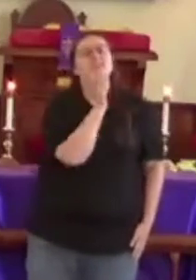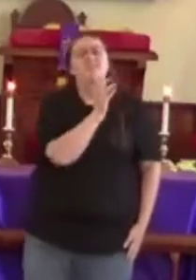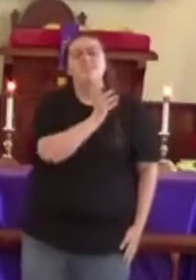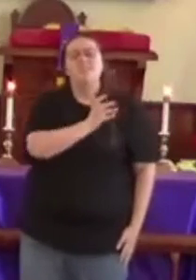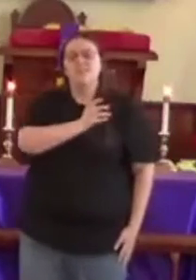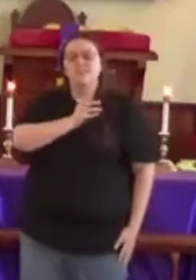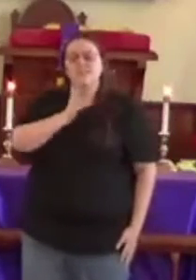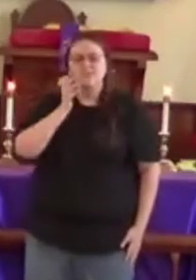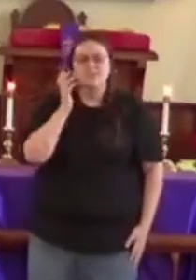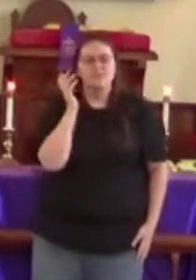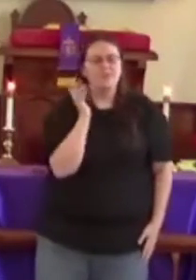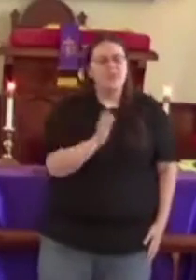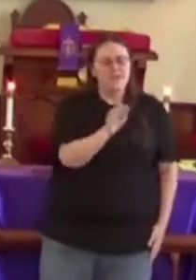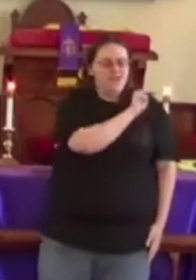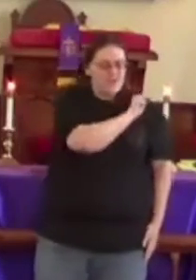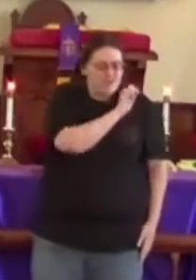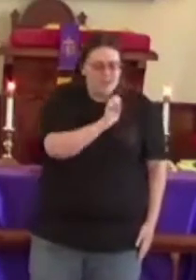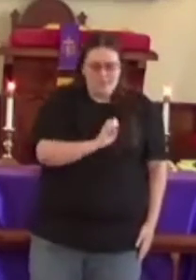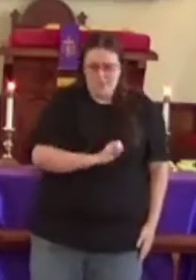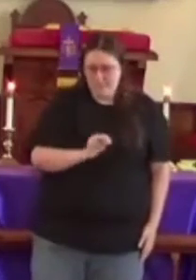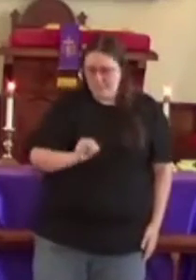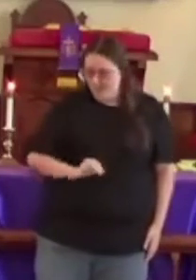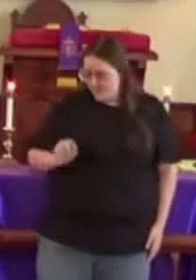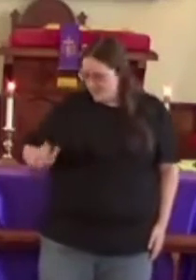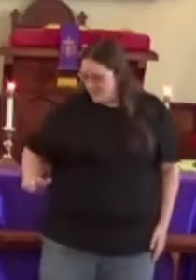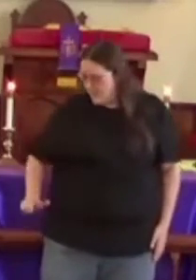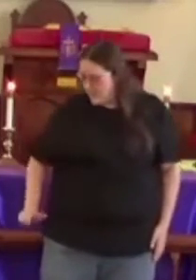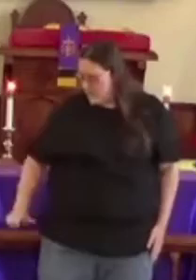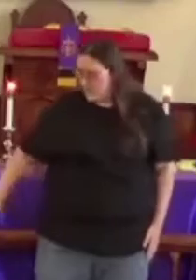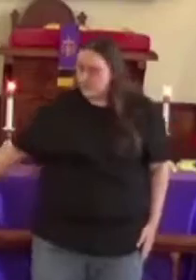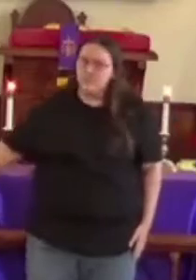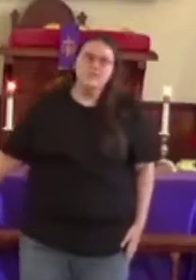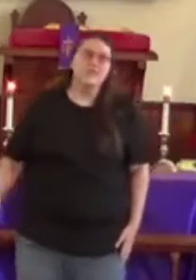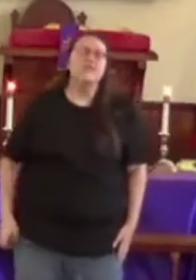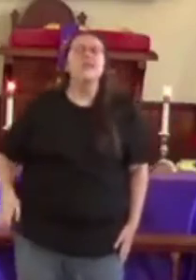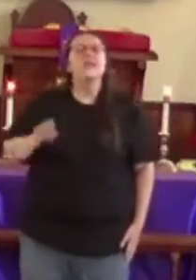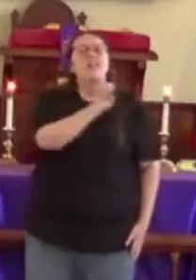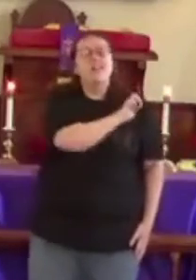Oh, Immanuel, Immanuel